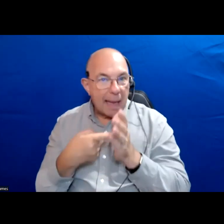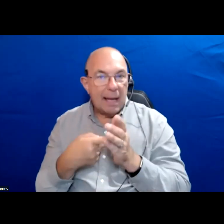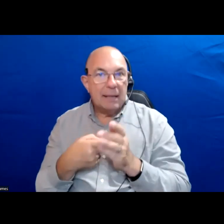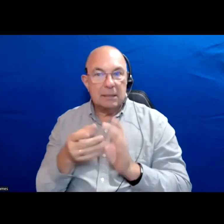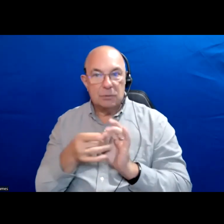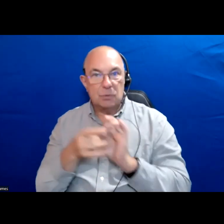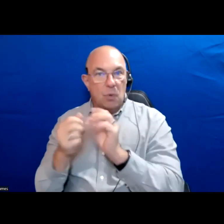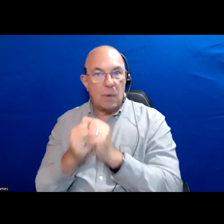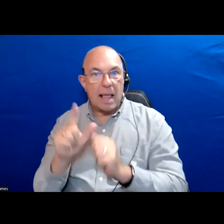with the land back movement.